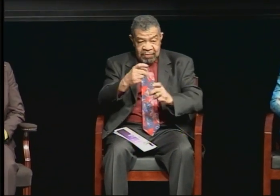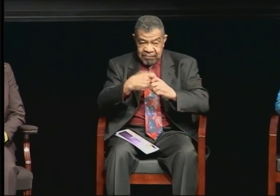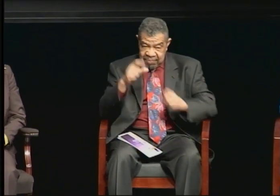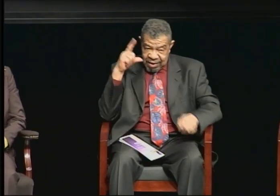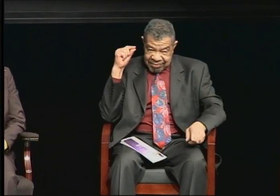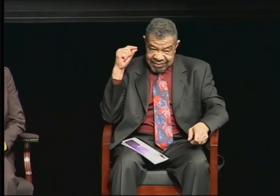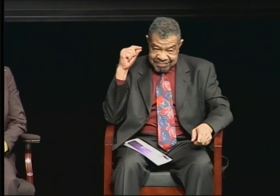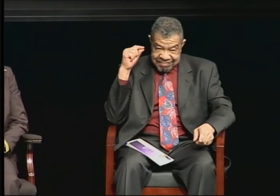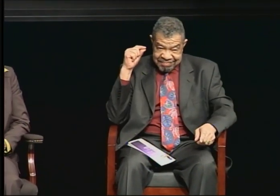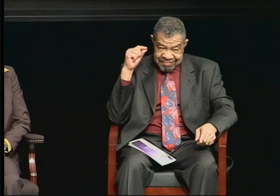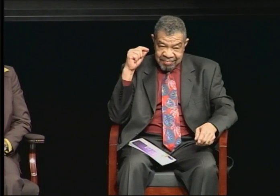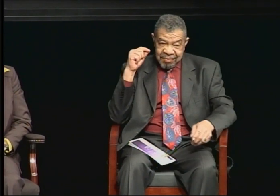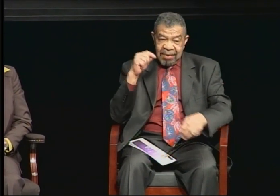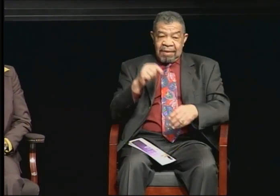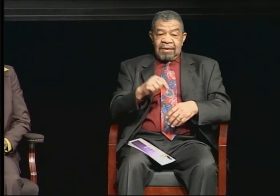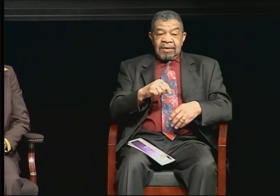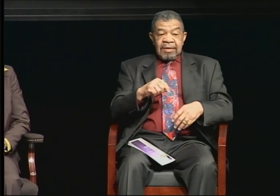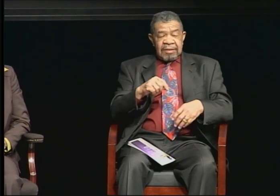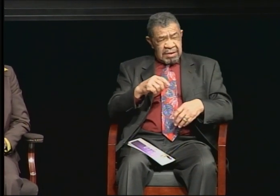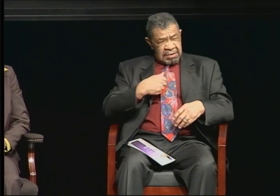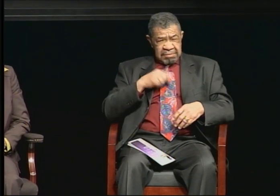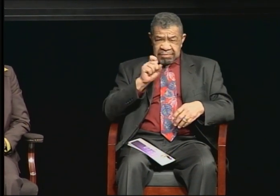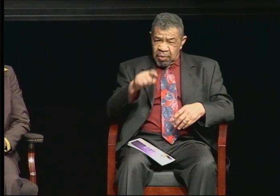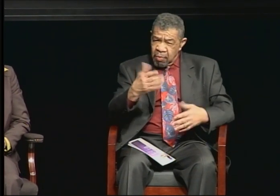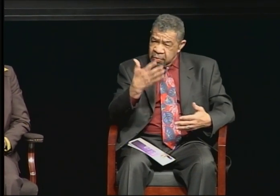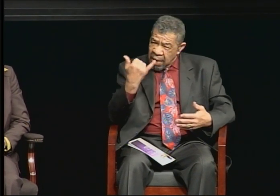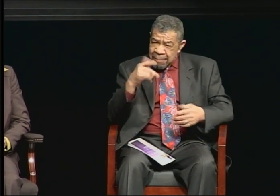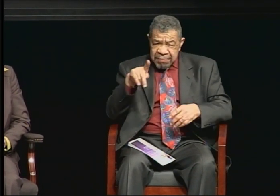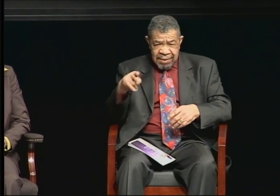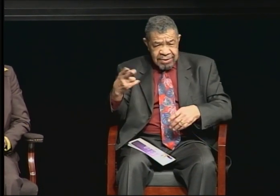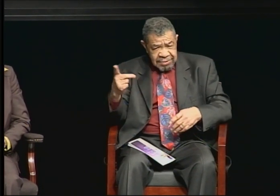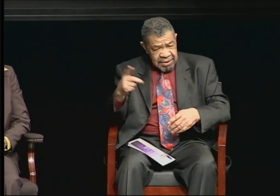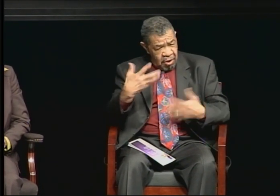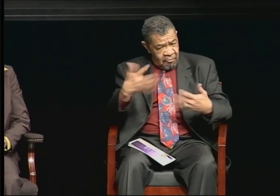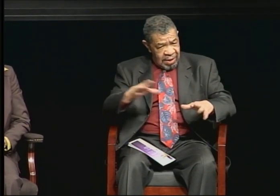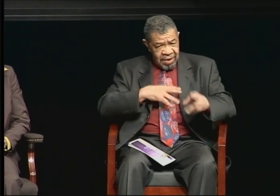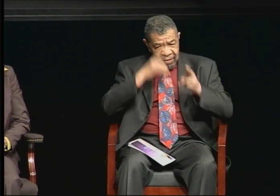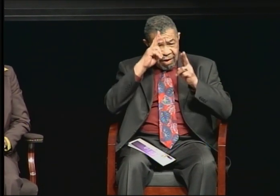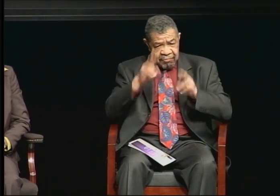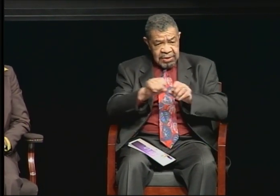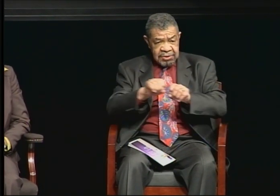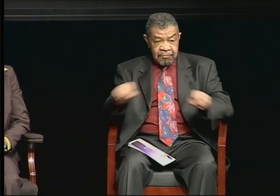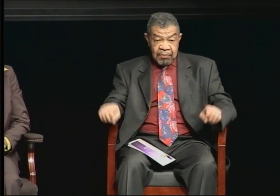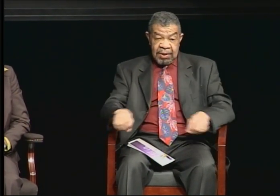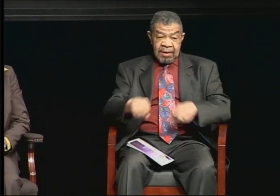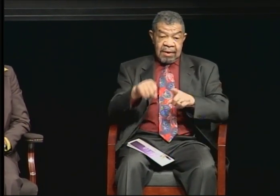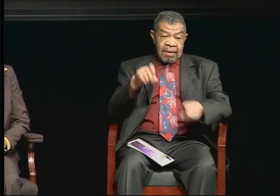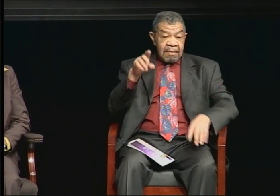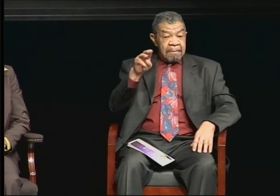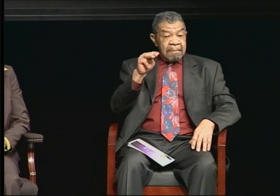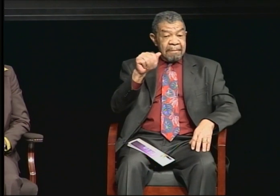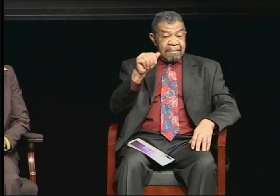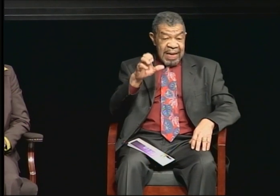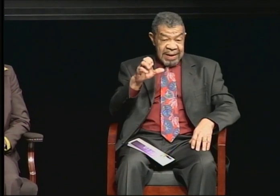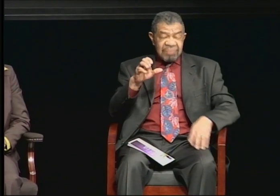And I asked him why he pursued that even though he had already been conferred an honorary degree. And Mac, as we called him, he said: